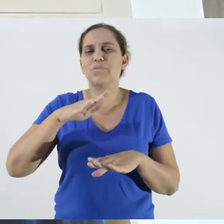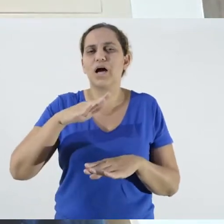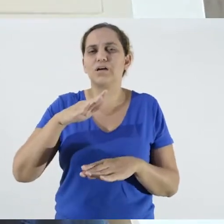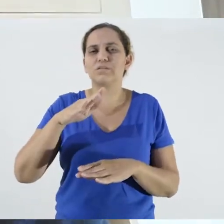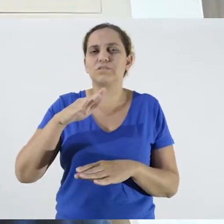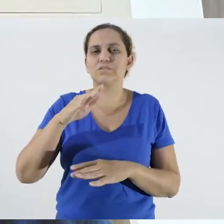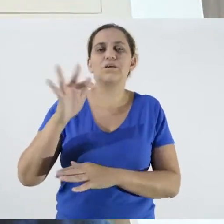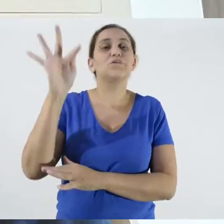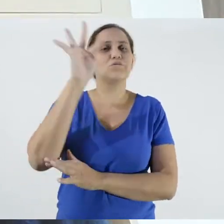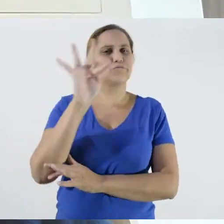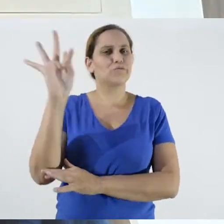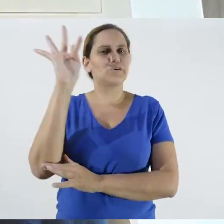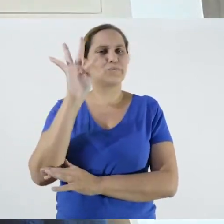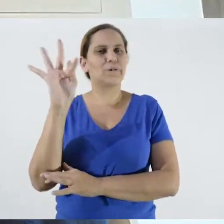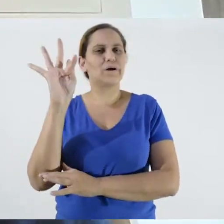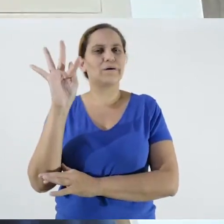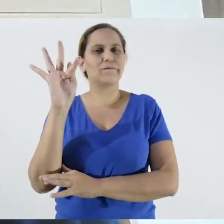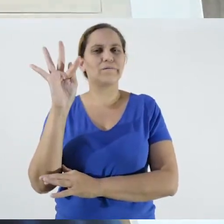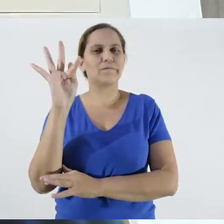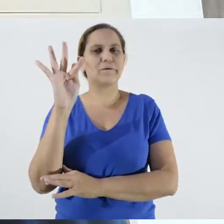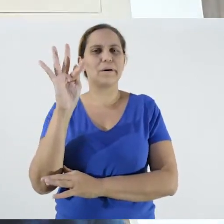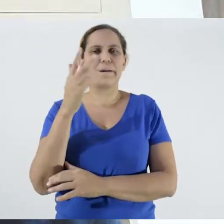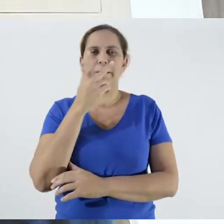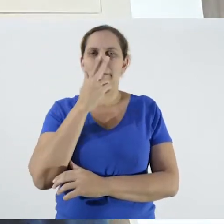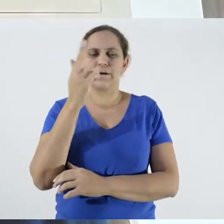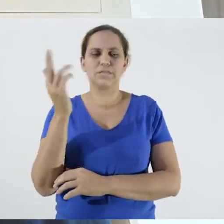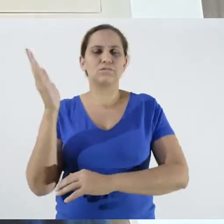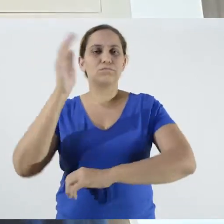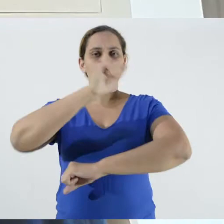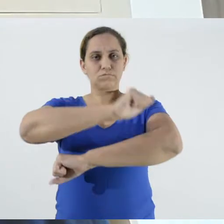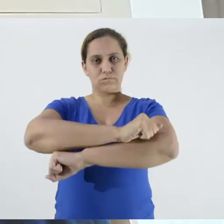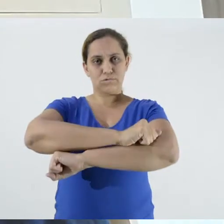people, more like news announcements,